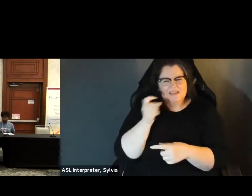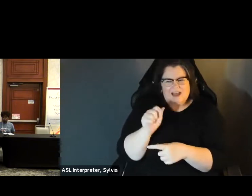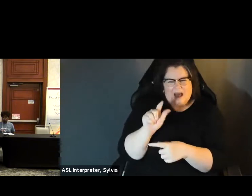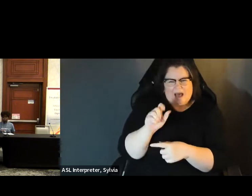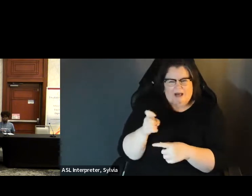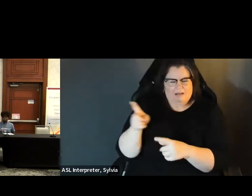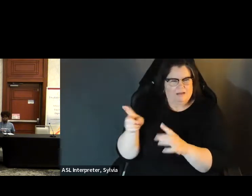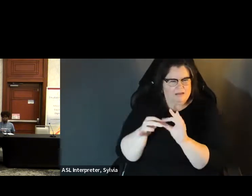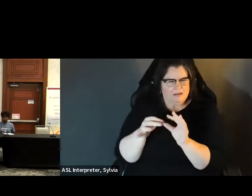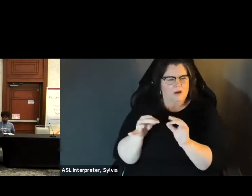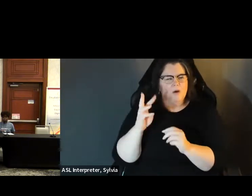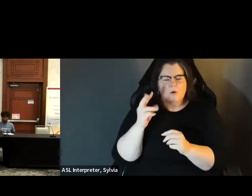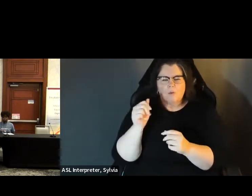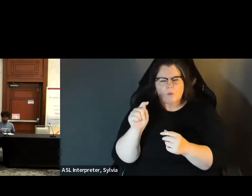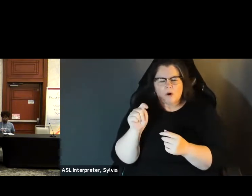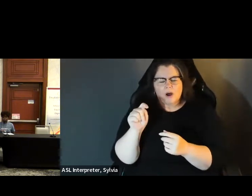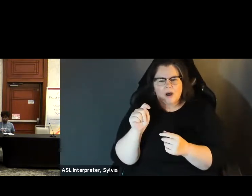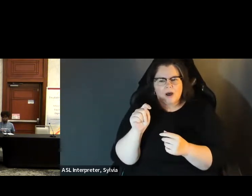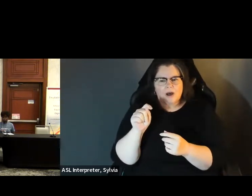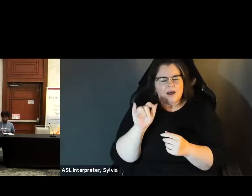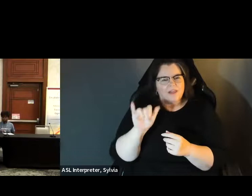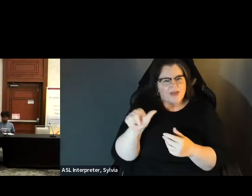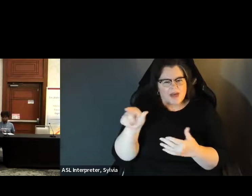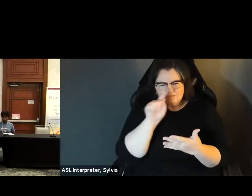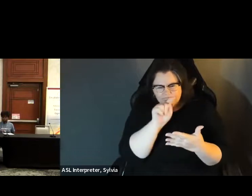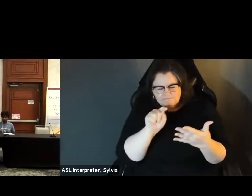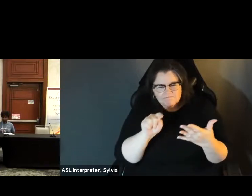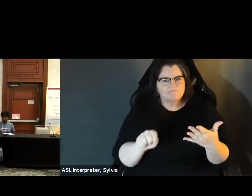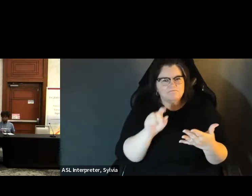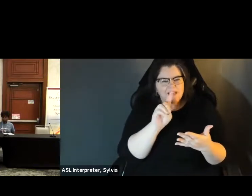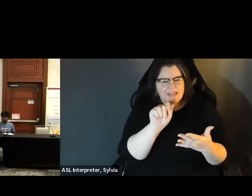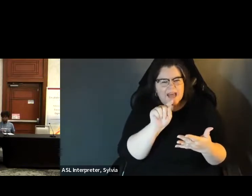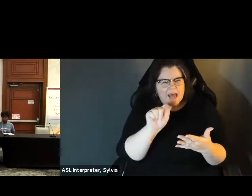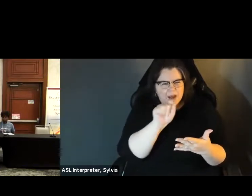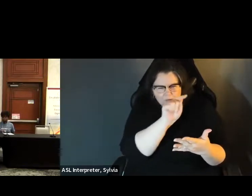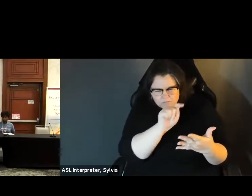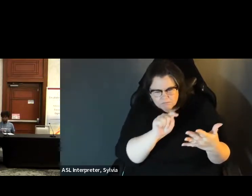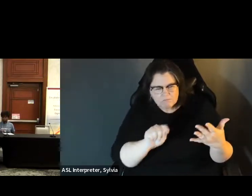balloting, is it the request themselves or participation overall? I know Alex had spoken to. But we're